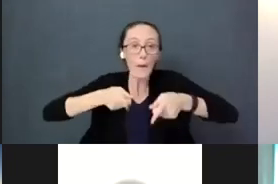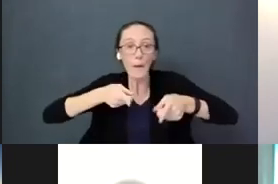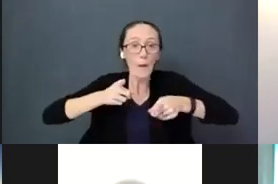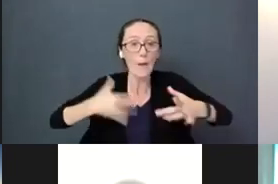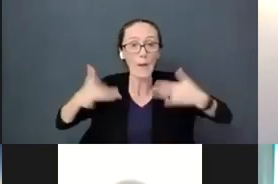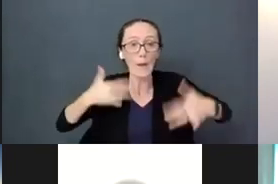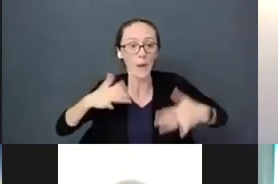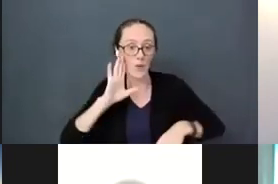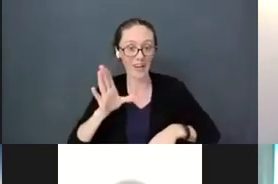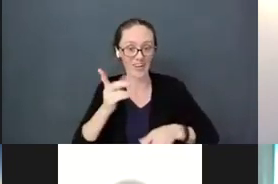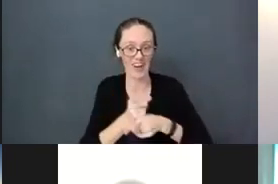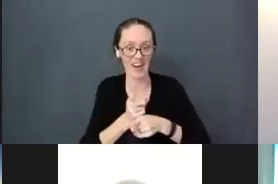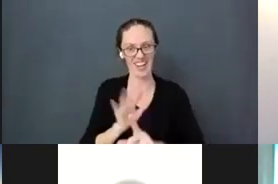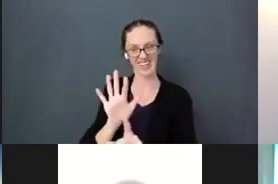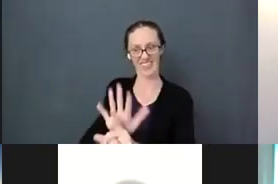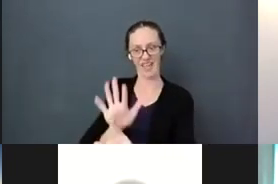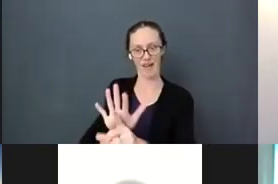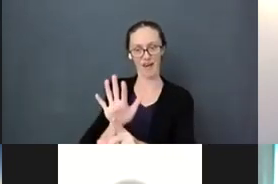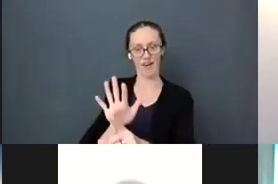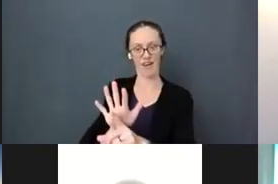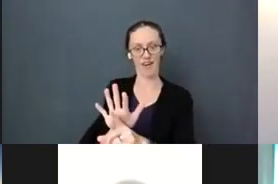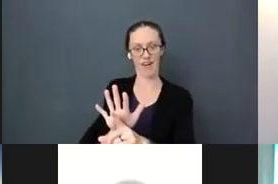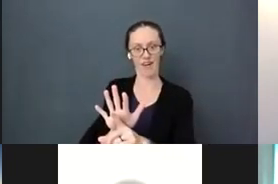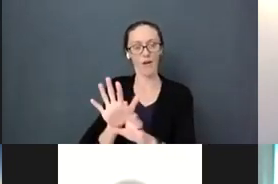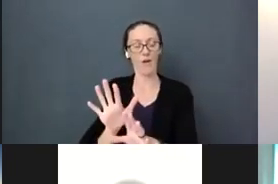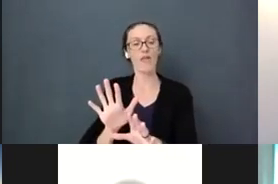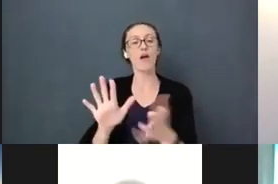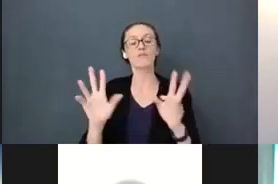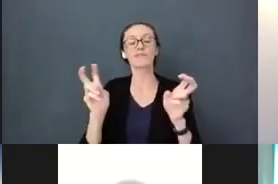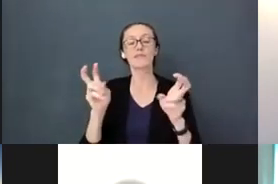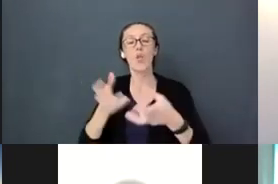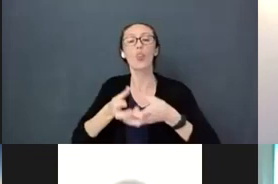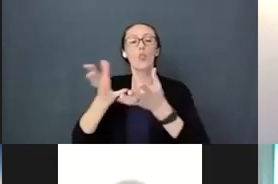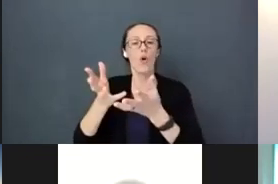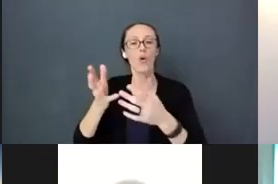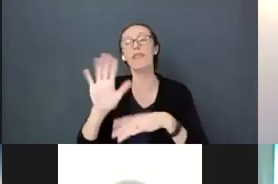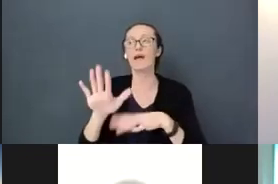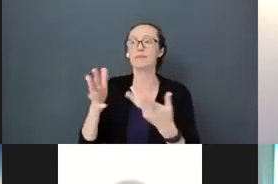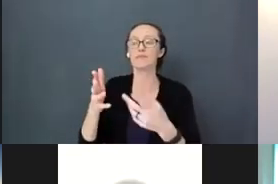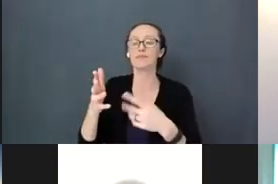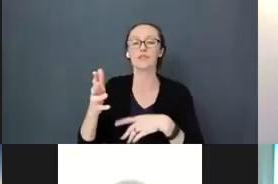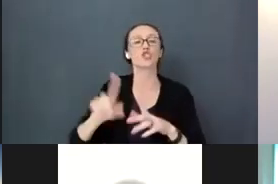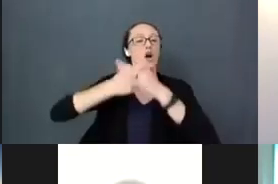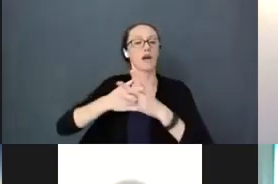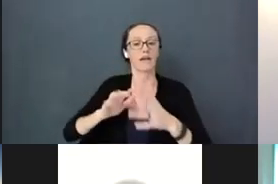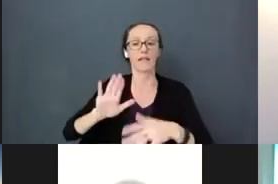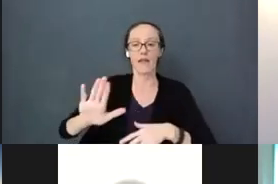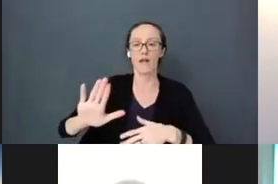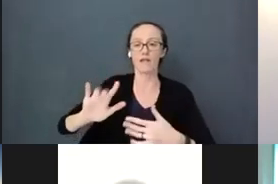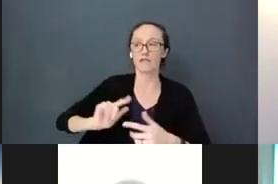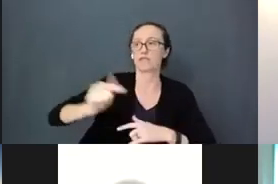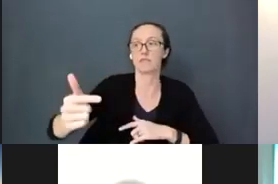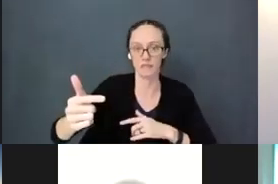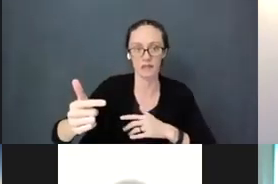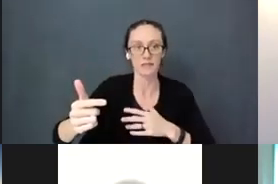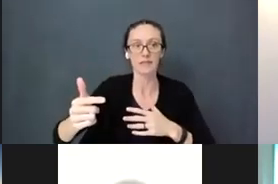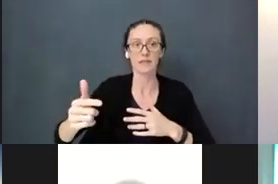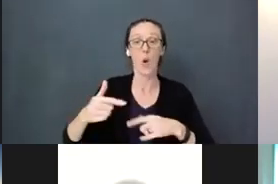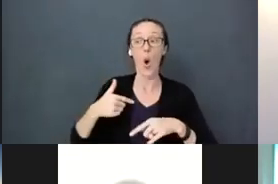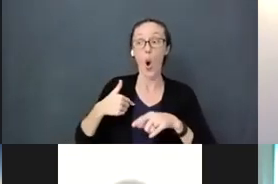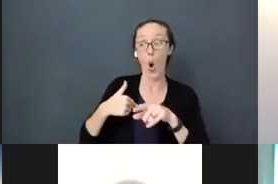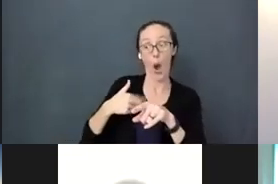That is their start, their initiation. So I catch that, “I see those feet kicking. Are